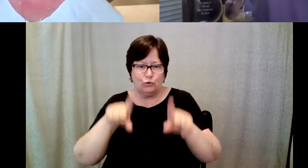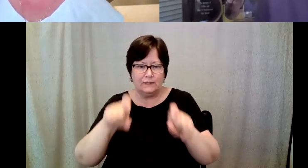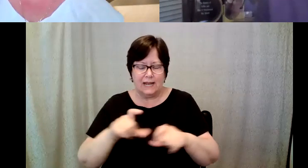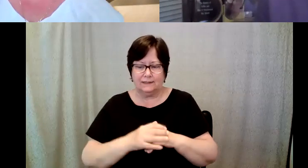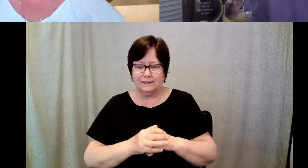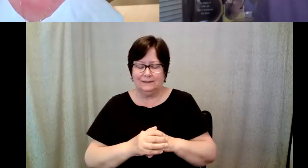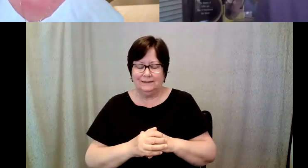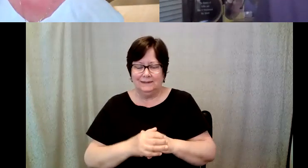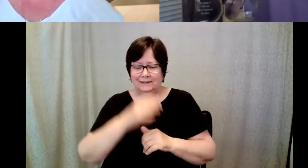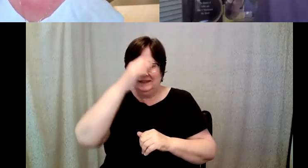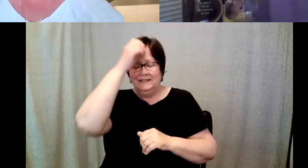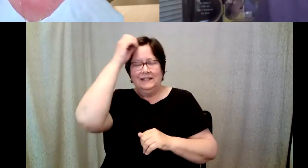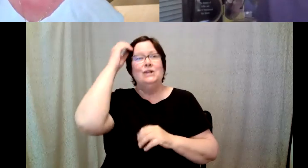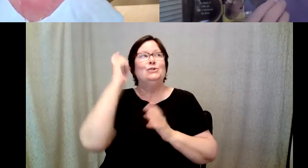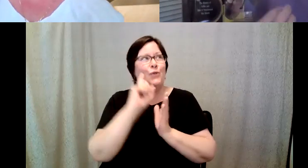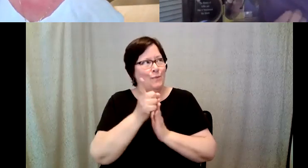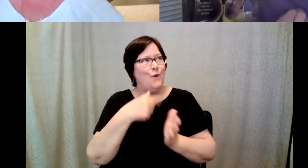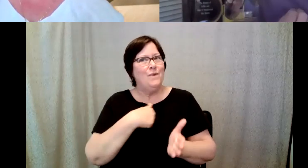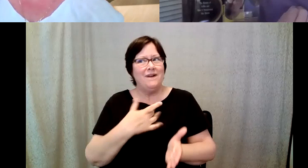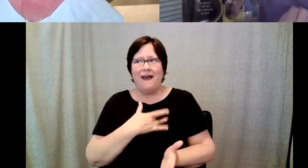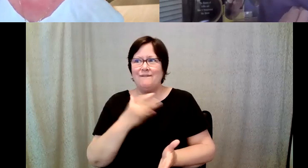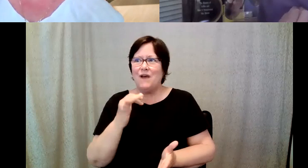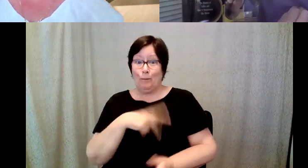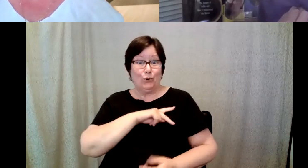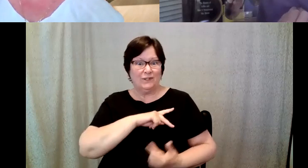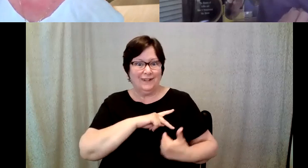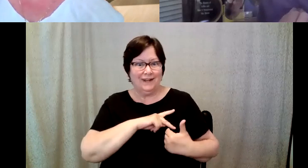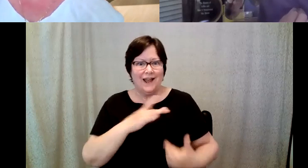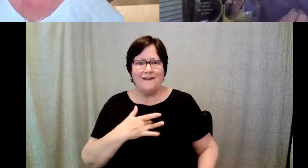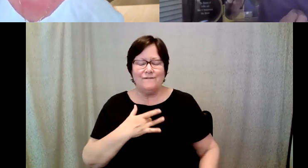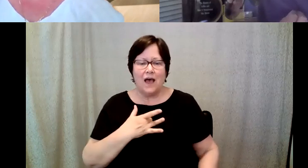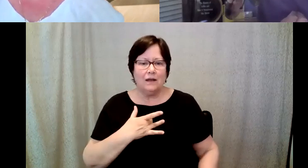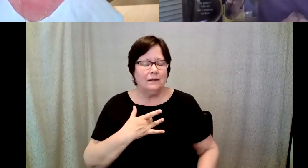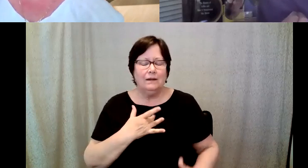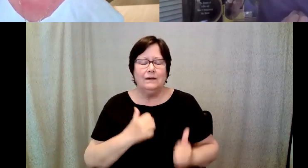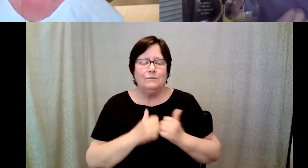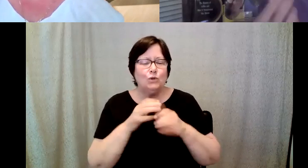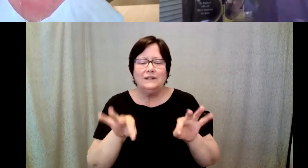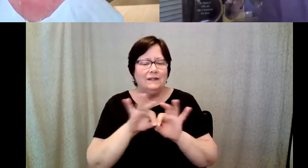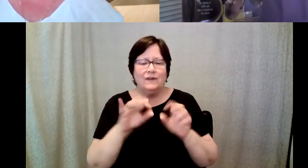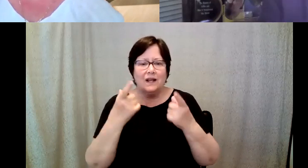you that I felt like. D. Major Cohen: Personally, it was one of the most significant accomplishments and I